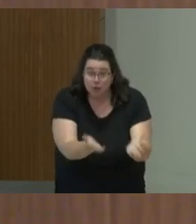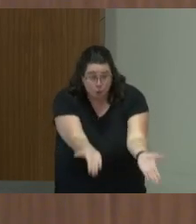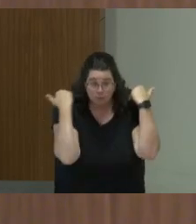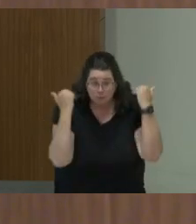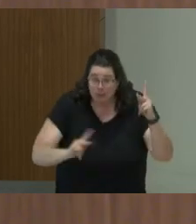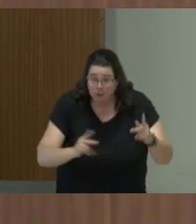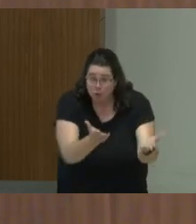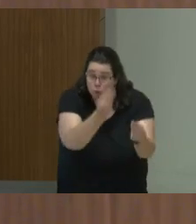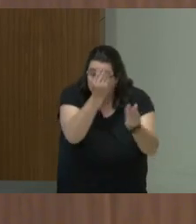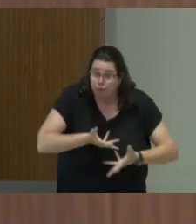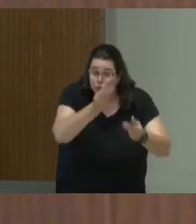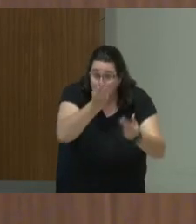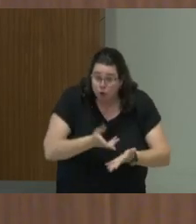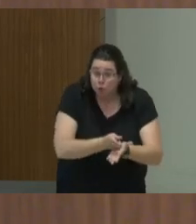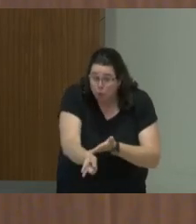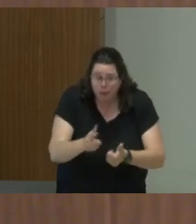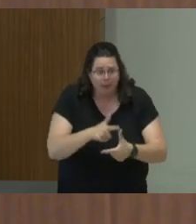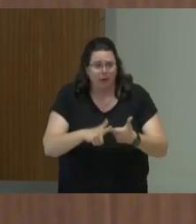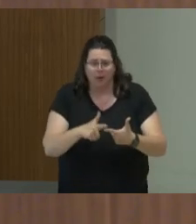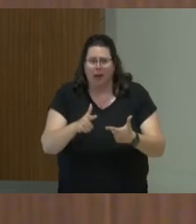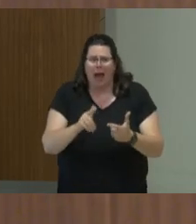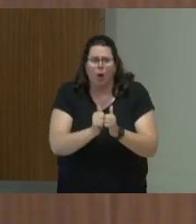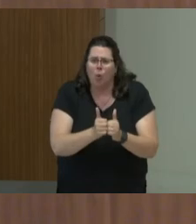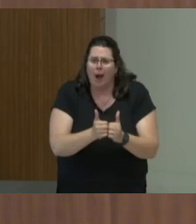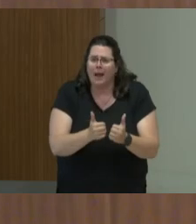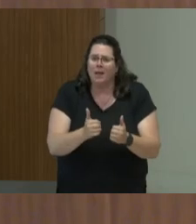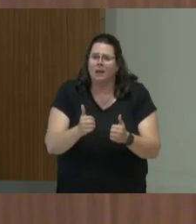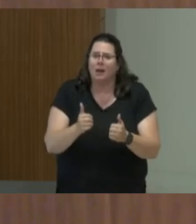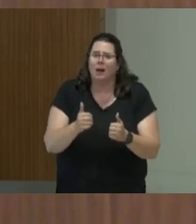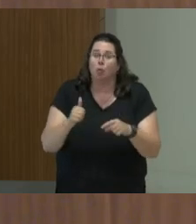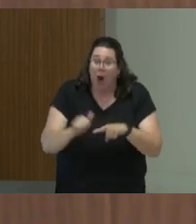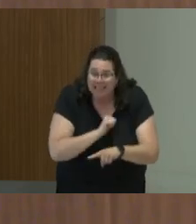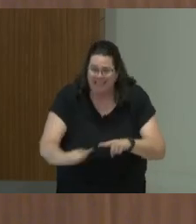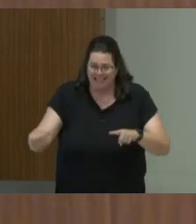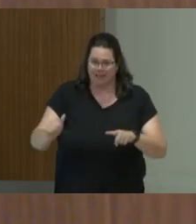Should you have different incentive structures? What should you practically do to ensure that you do this?